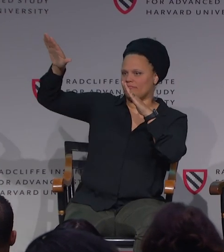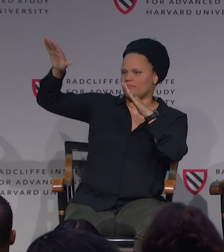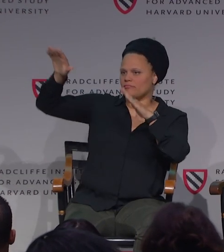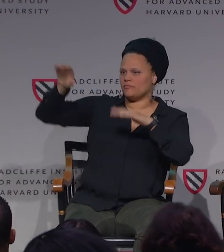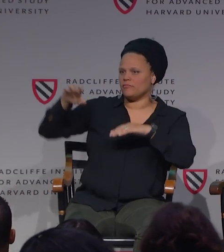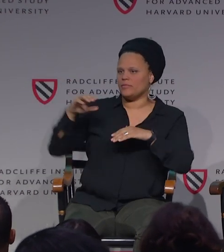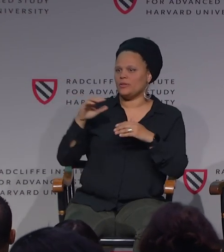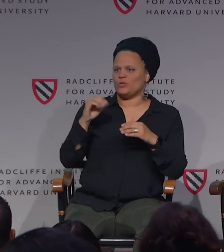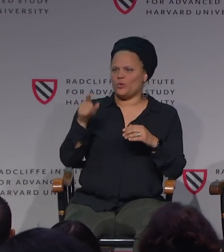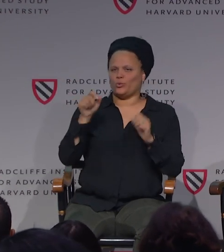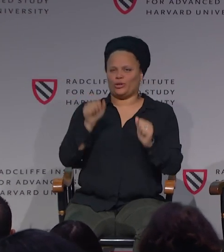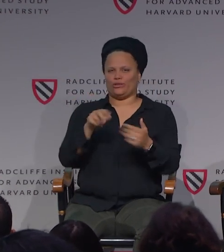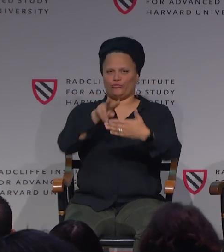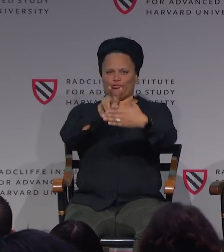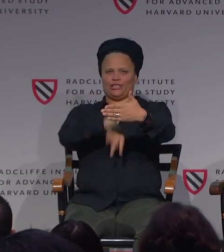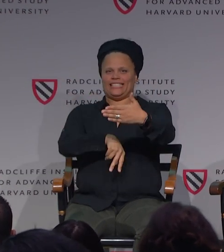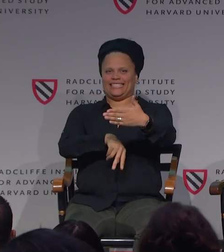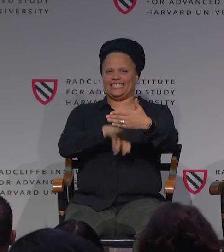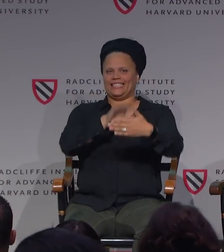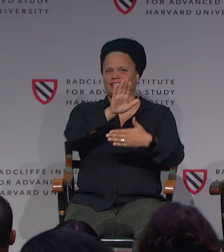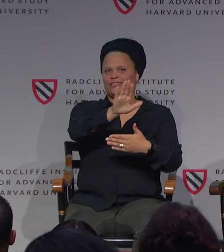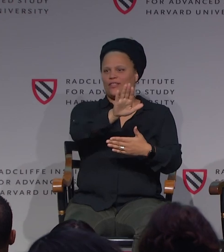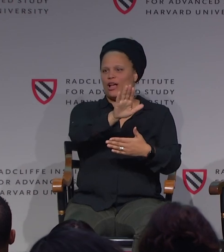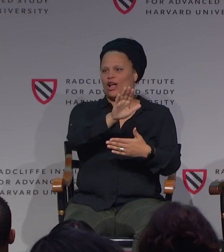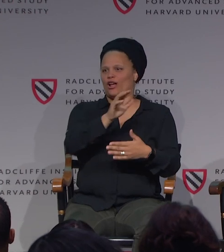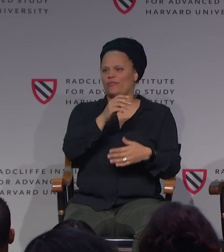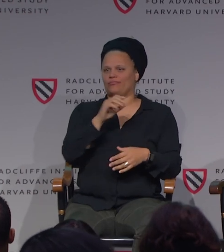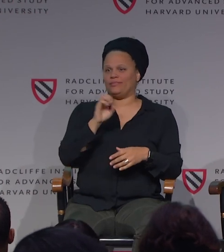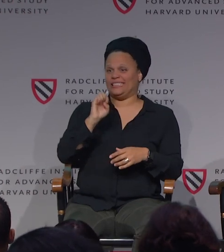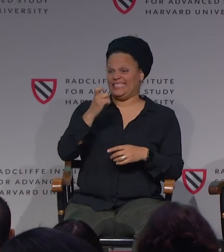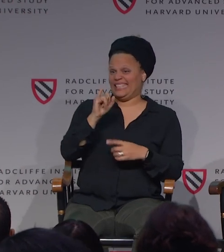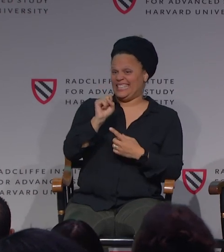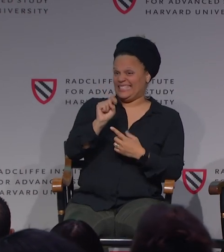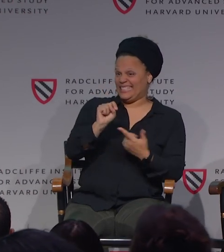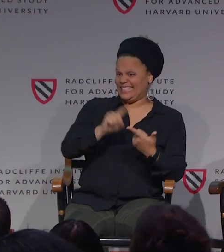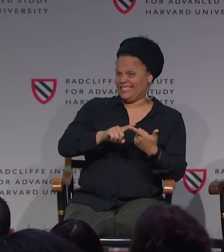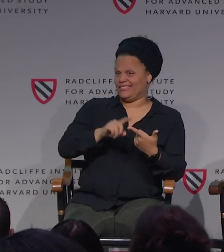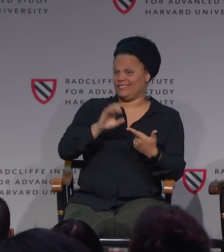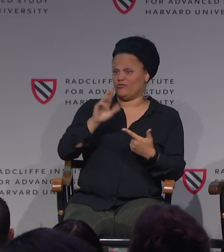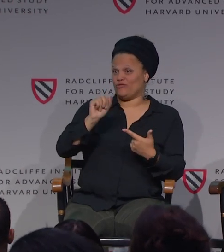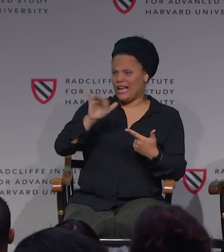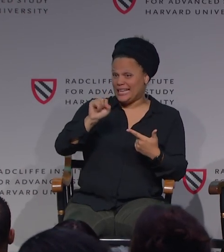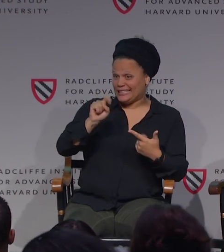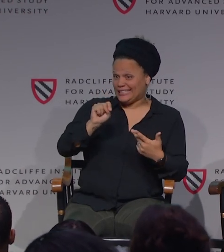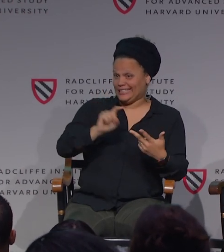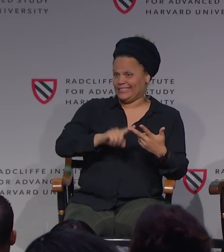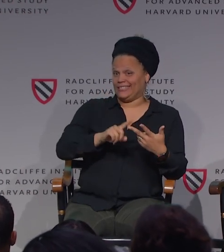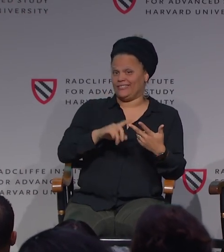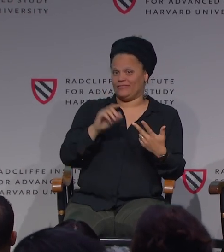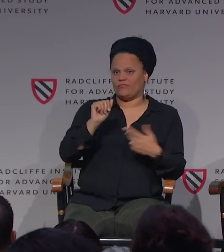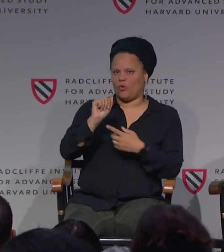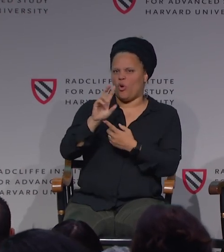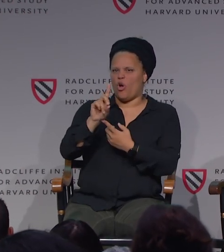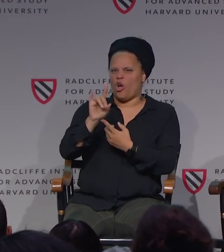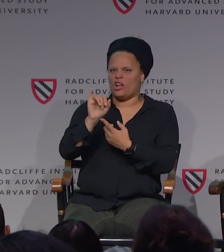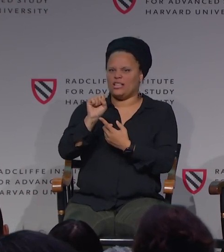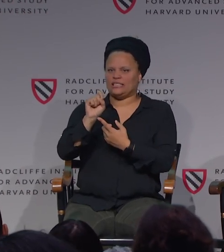So location that way is one way of indicating that. So there is a way of inferring it. So there's a lot of -ists.